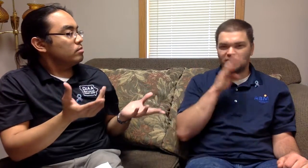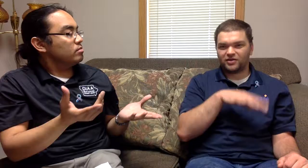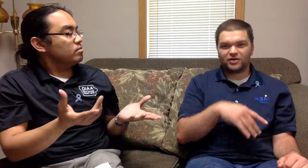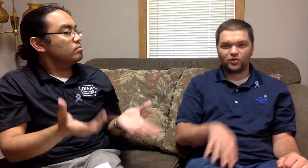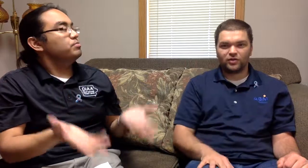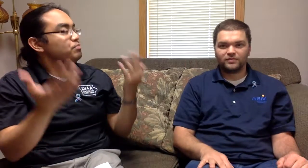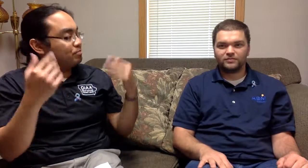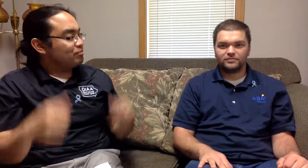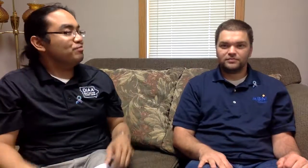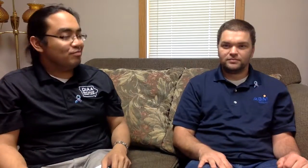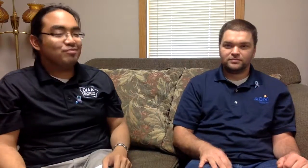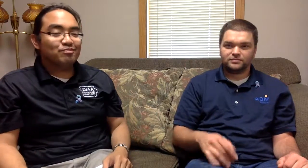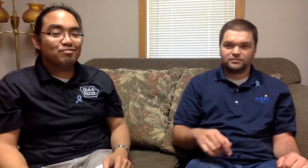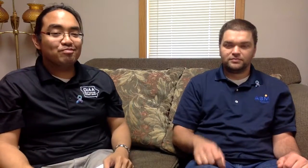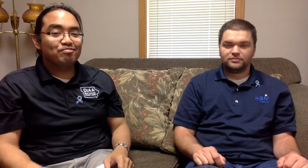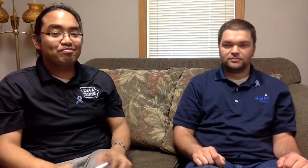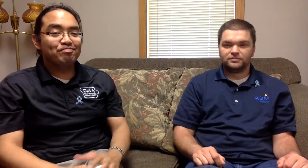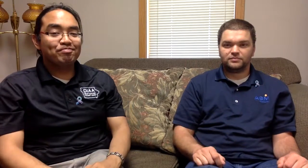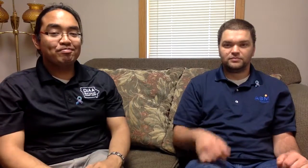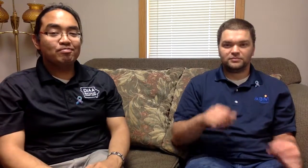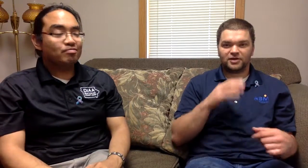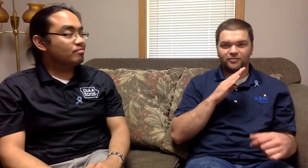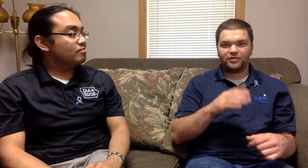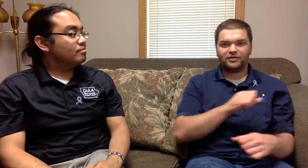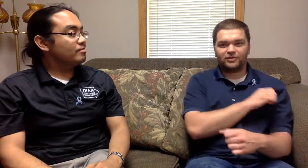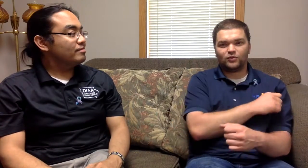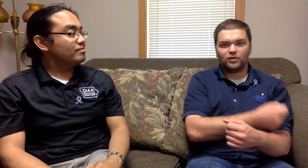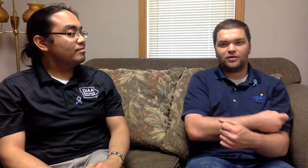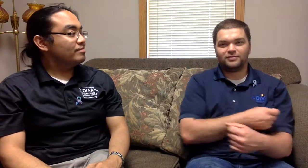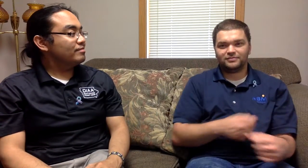We just ignored them! And be strong